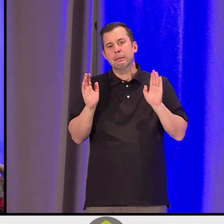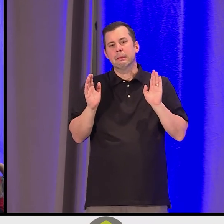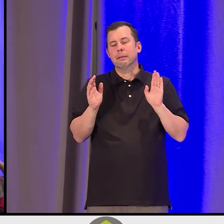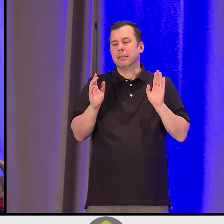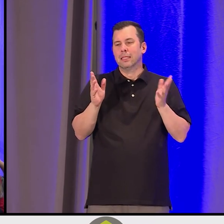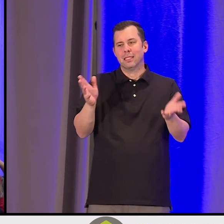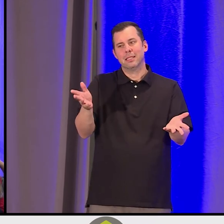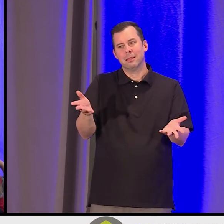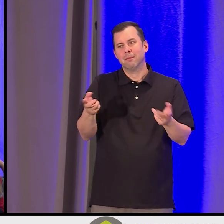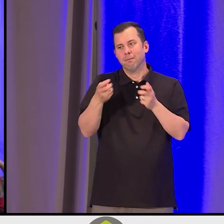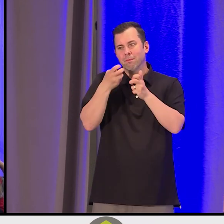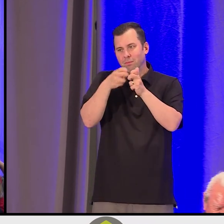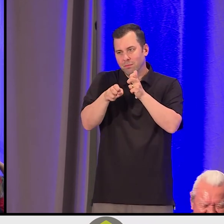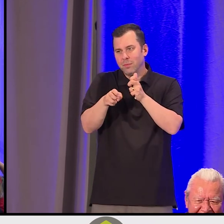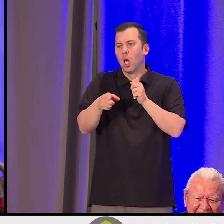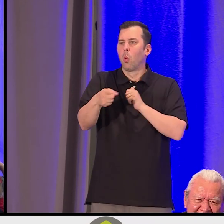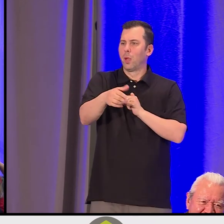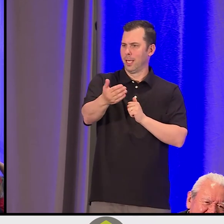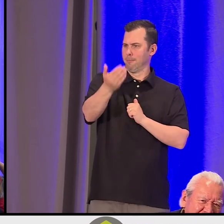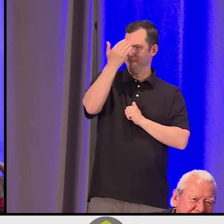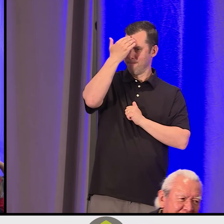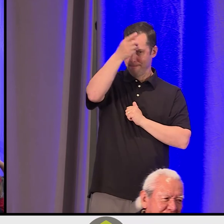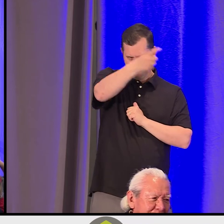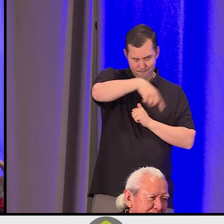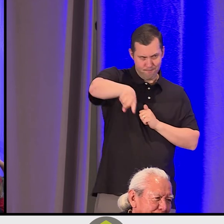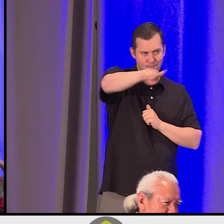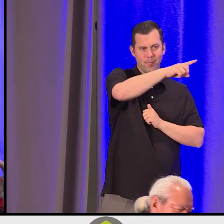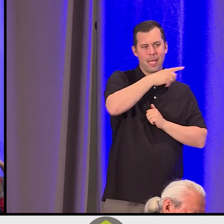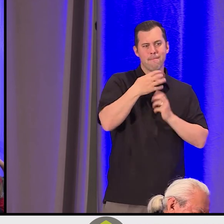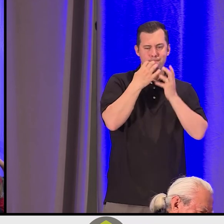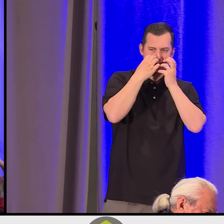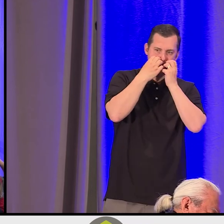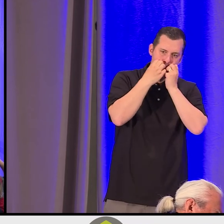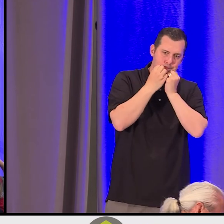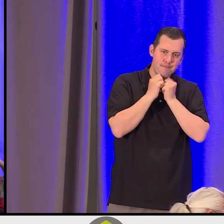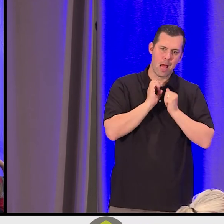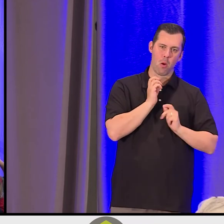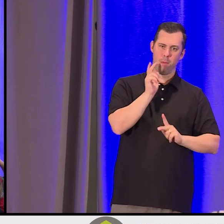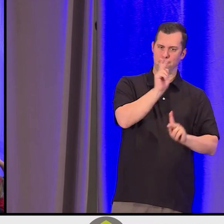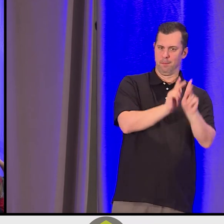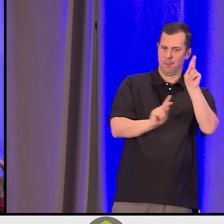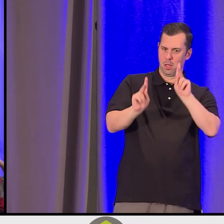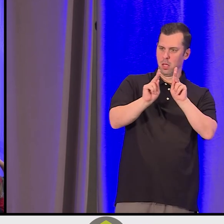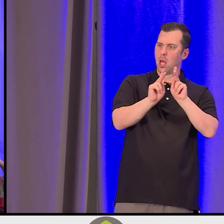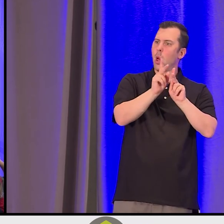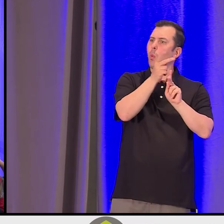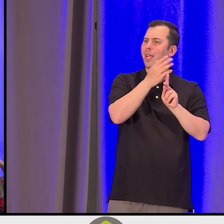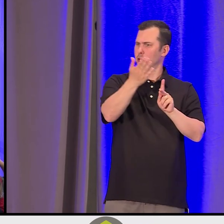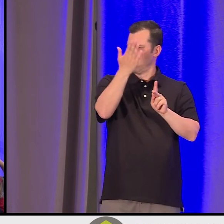We believe that there is true care and concern. We believe that the system leaders as well want to support you,